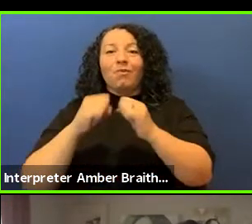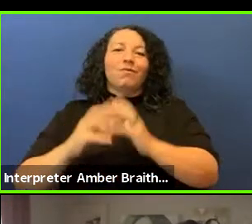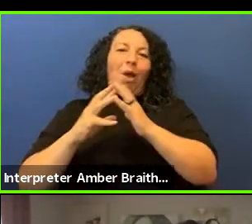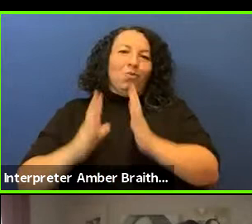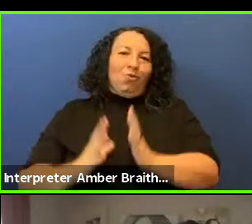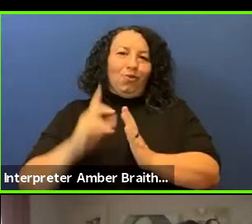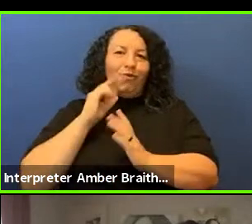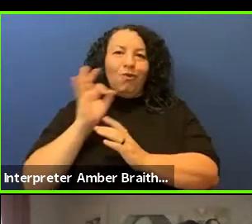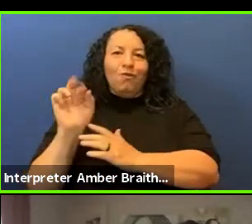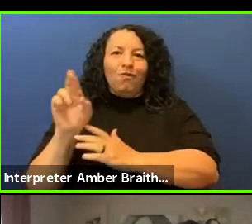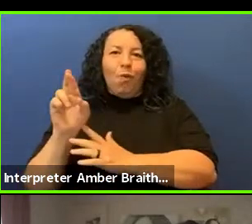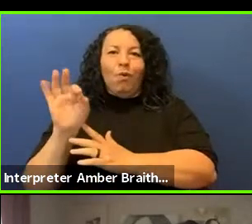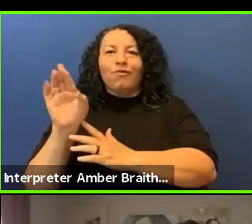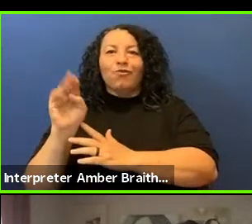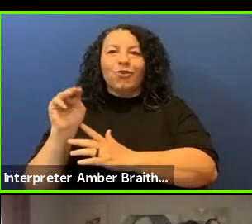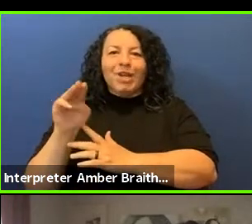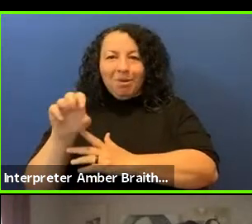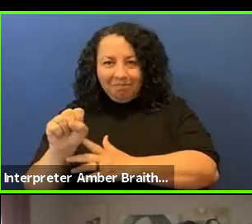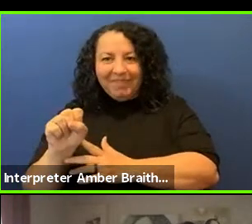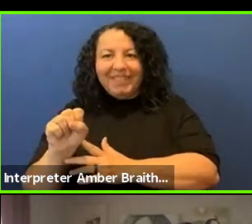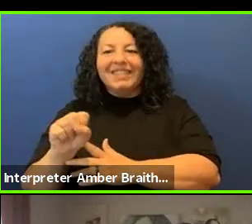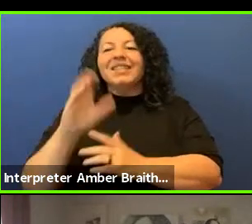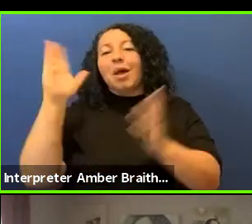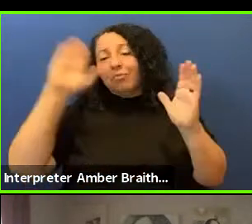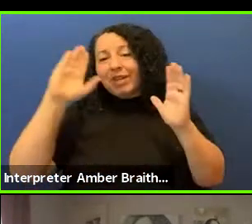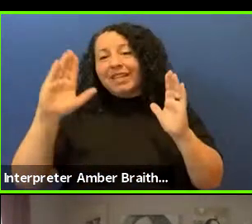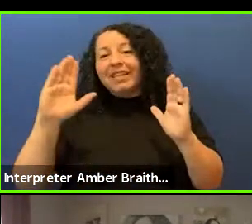I am greeting you today from Tongva land, and want to